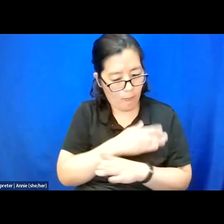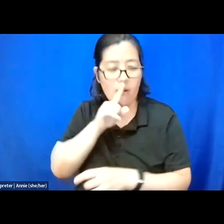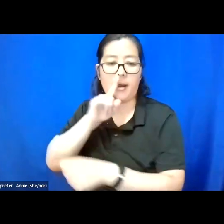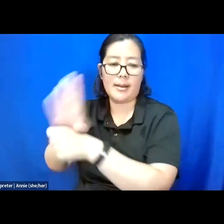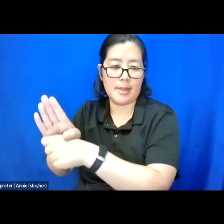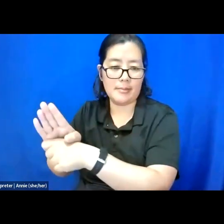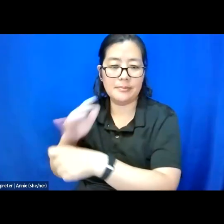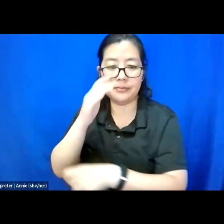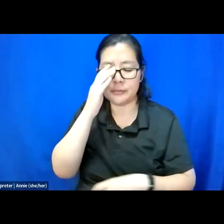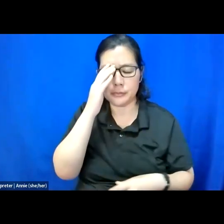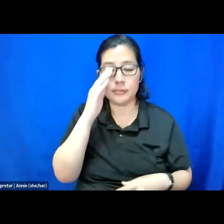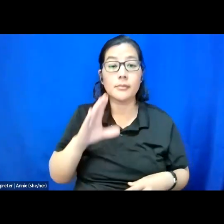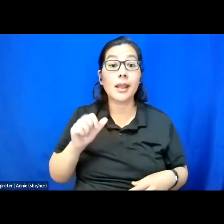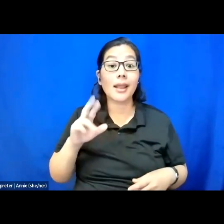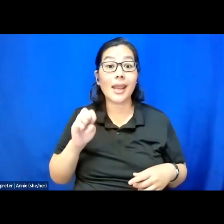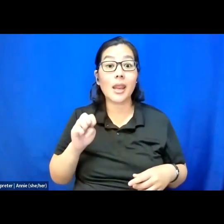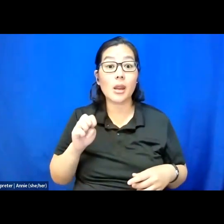Care is knowing no is no.